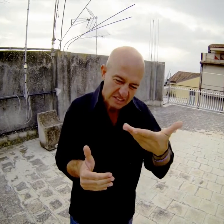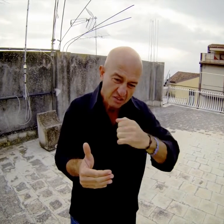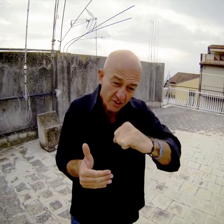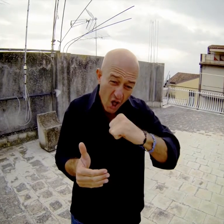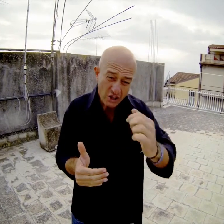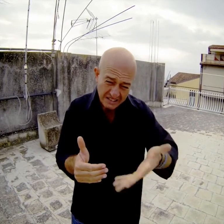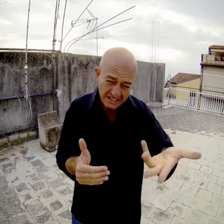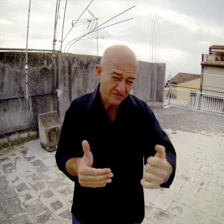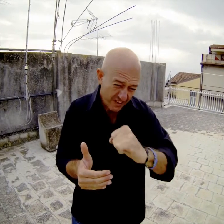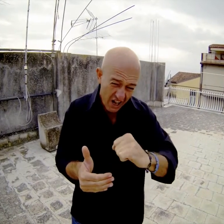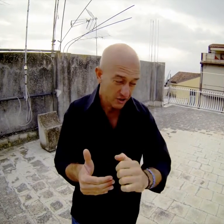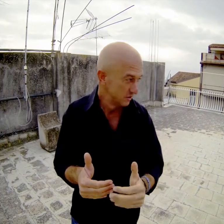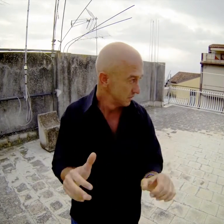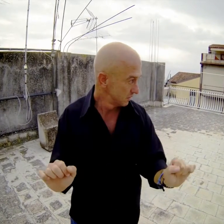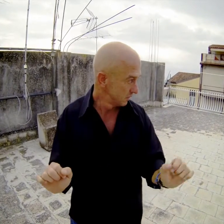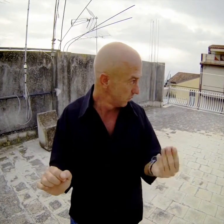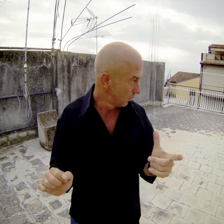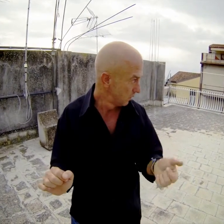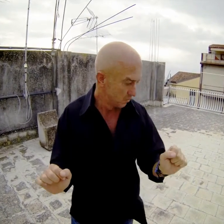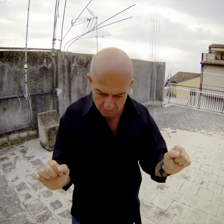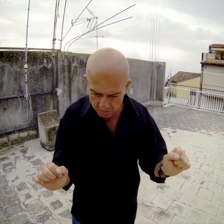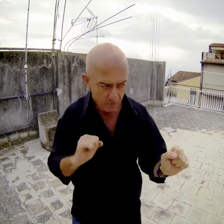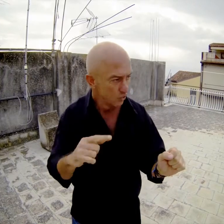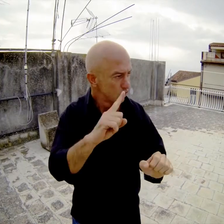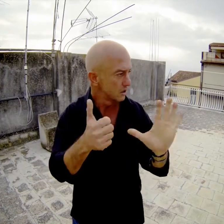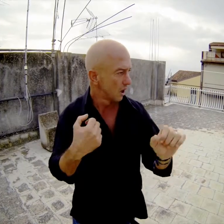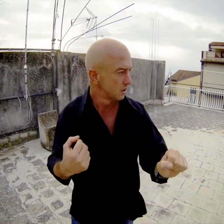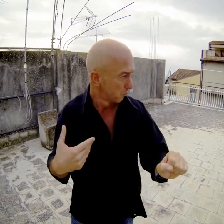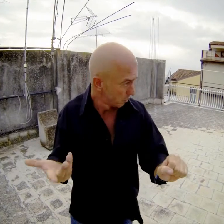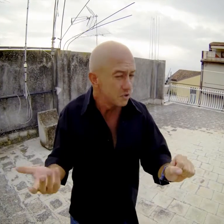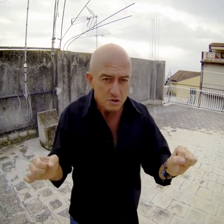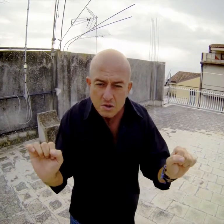The woman faster. Are not you afraid? we are already at 160 again? .... ok